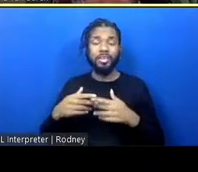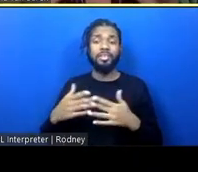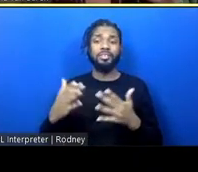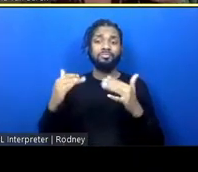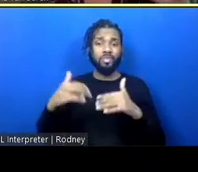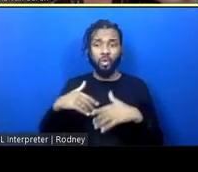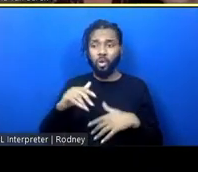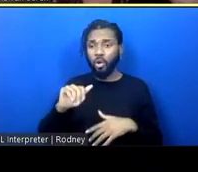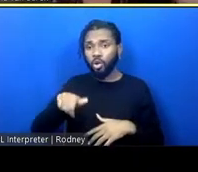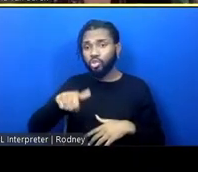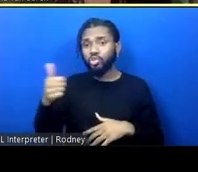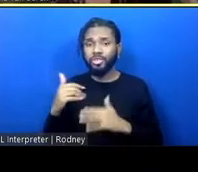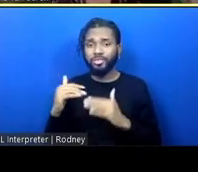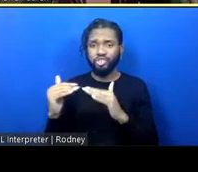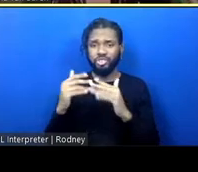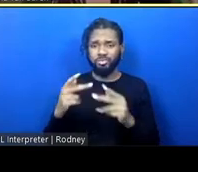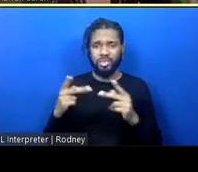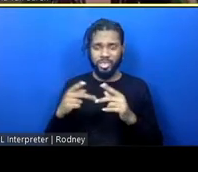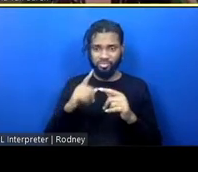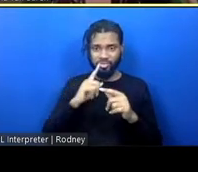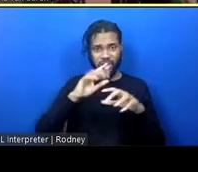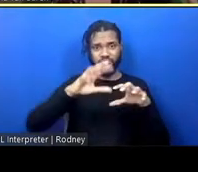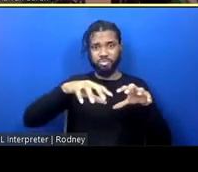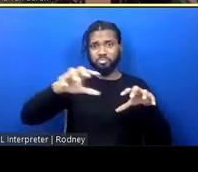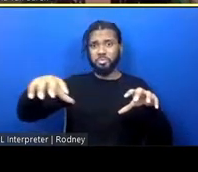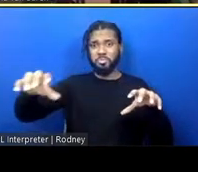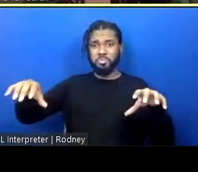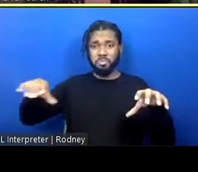So, imagine all of the things that we've been developing all this time coming